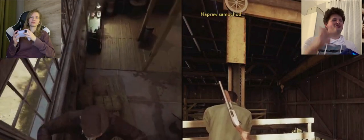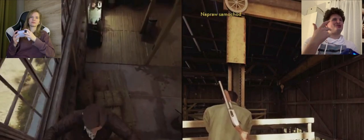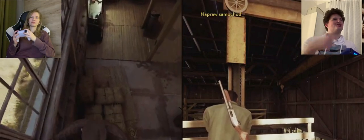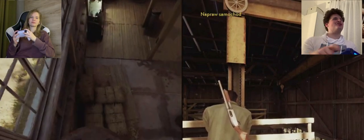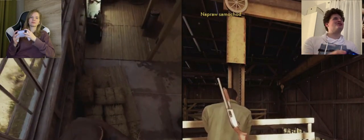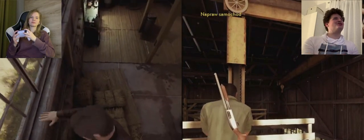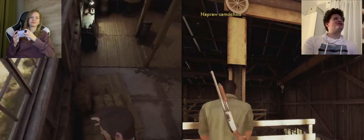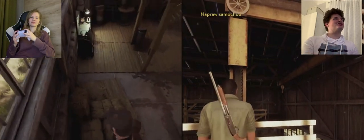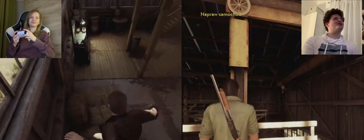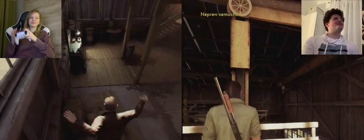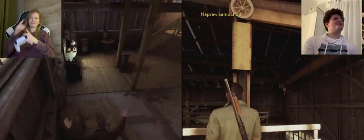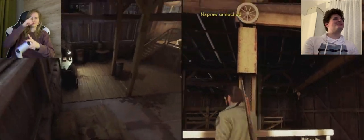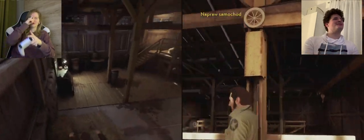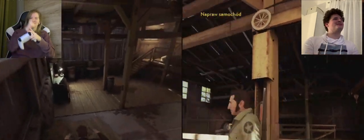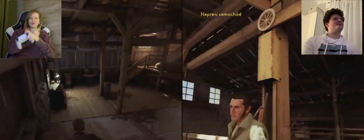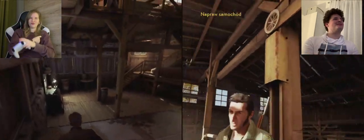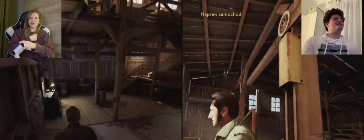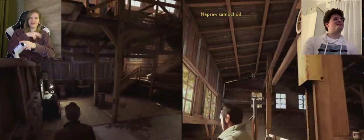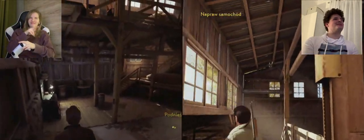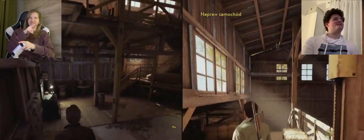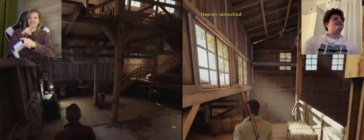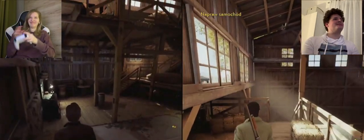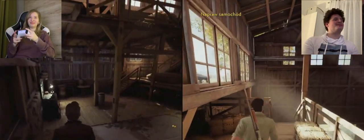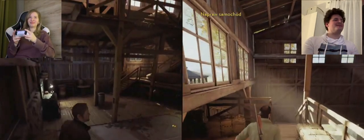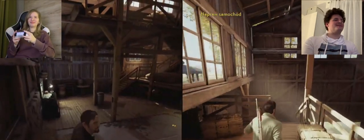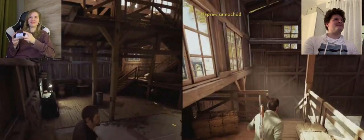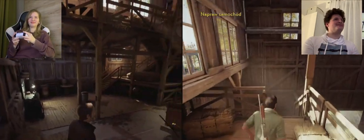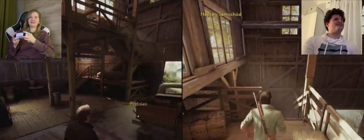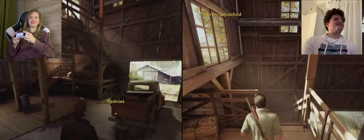A: ehhh no needed I was waiting for you K: you didn't have to XD